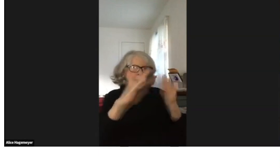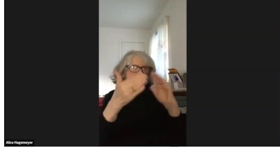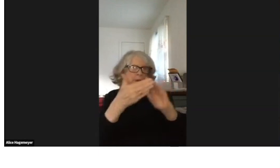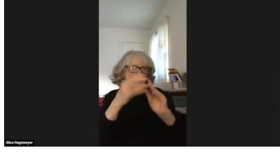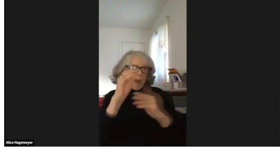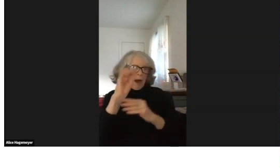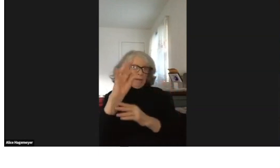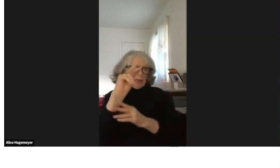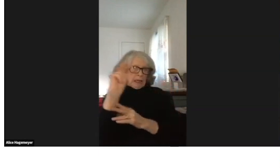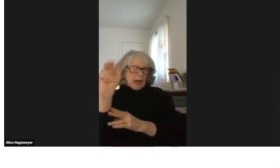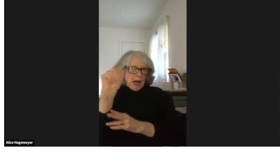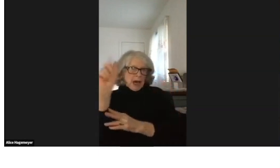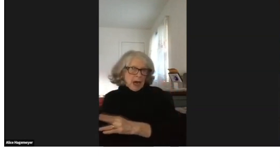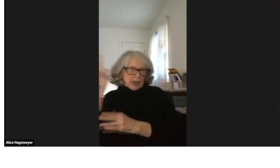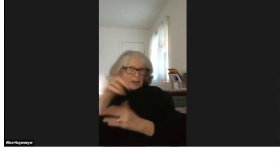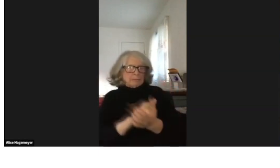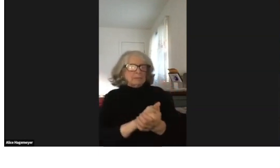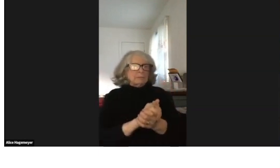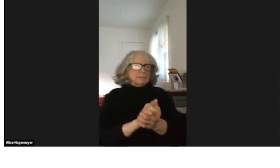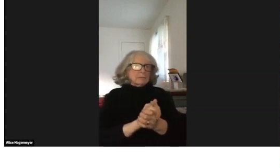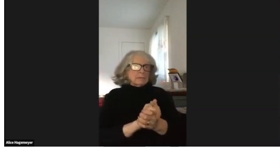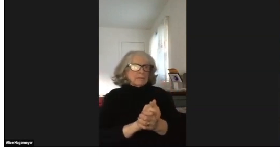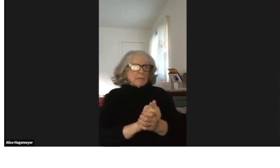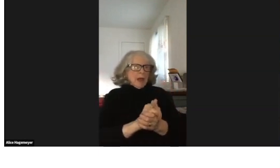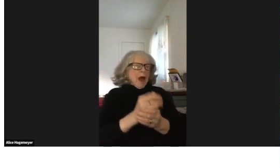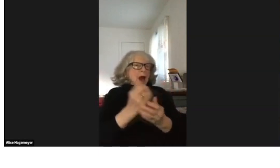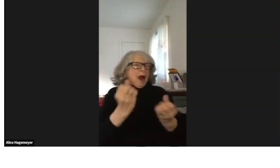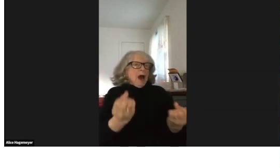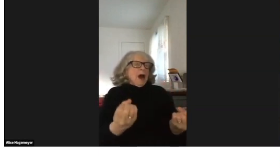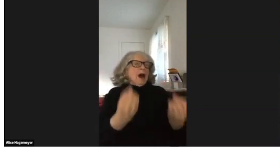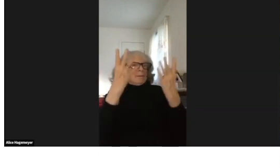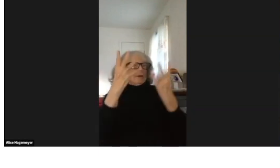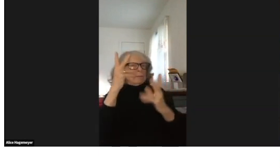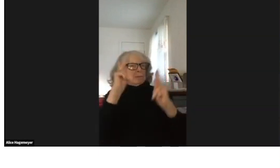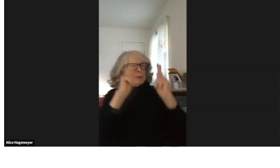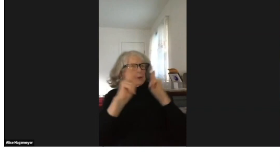to serve all people in the NAD community.